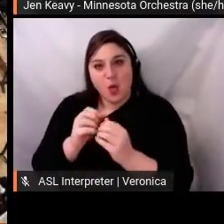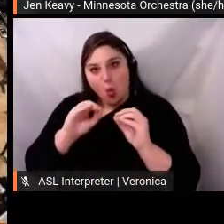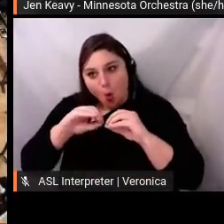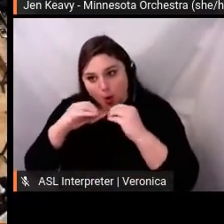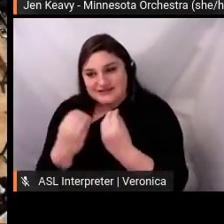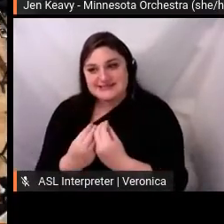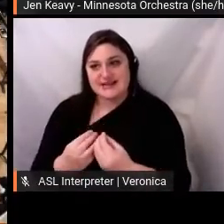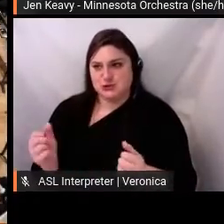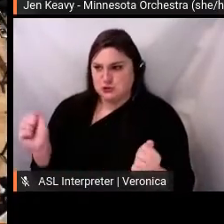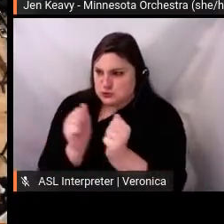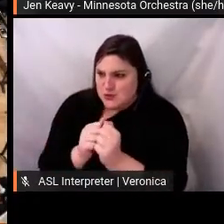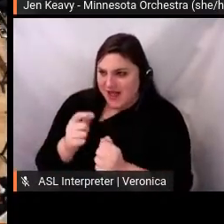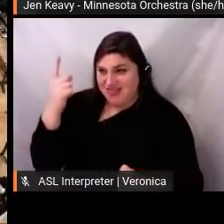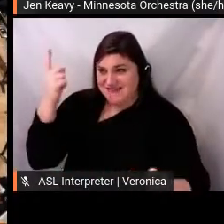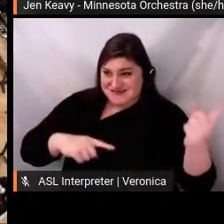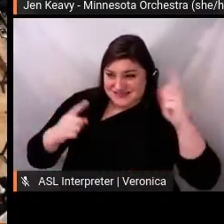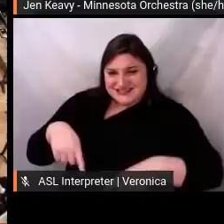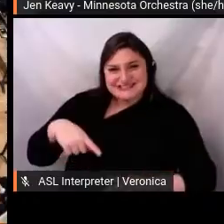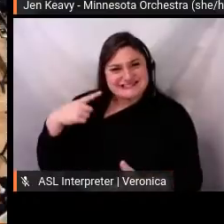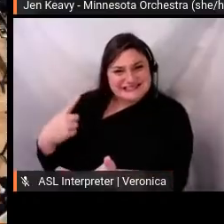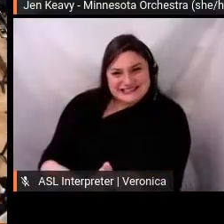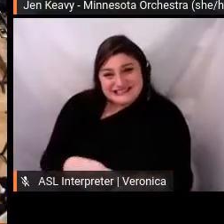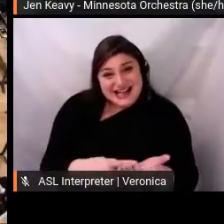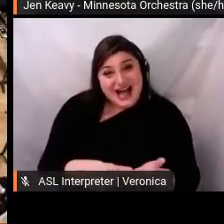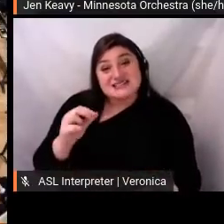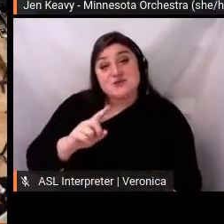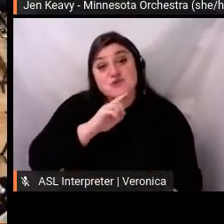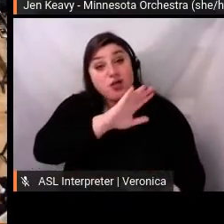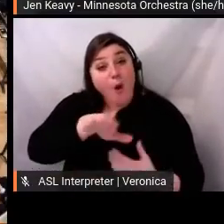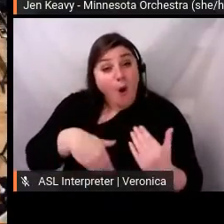stakeholder takes ownership to ensure the joyful relationship